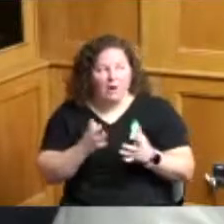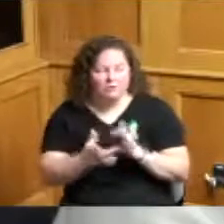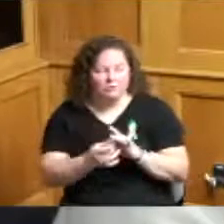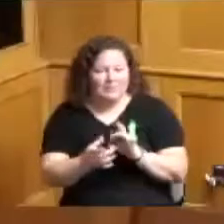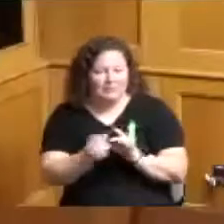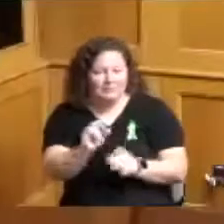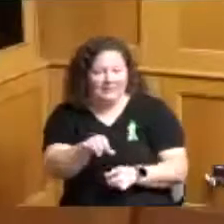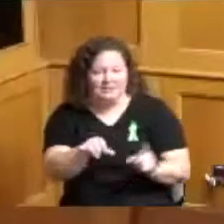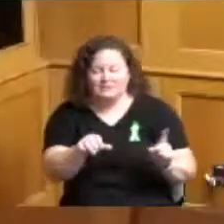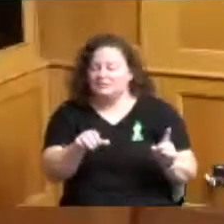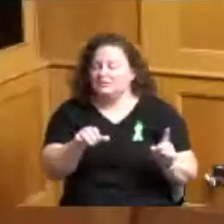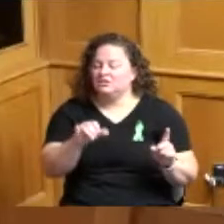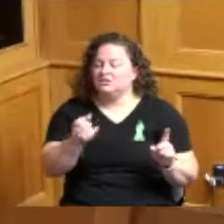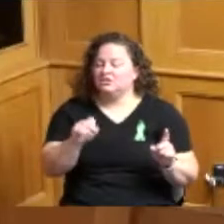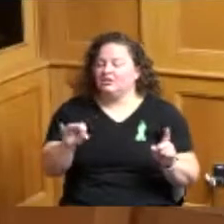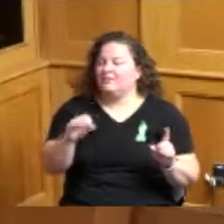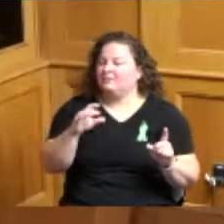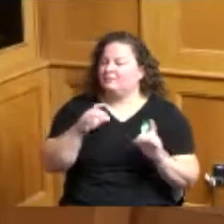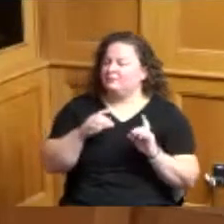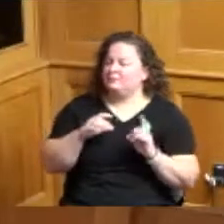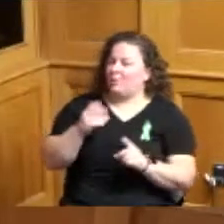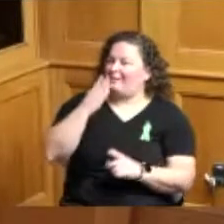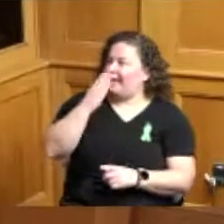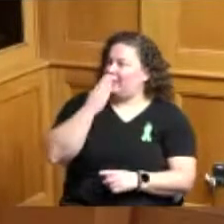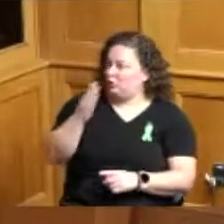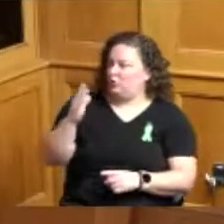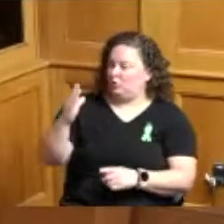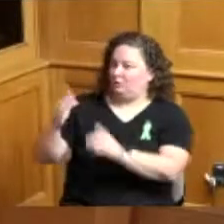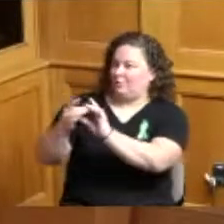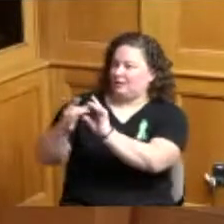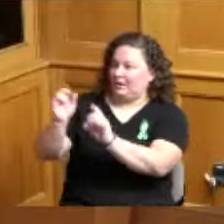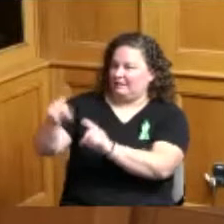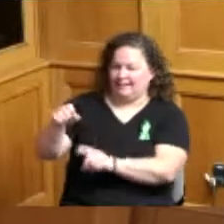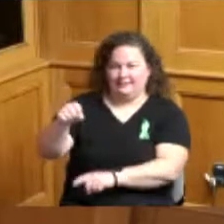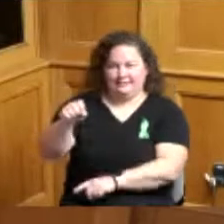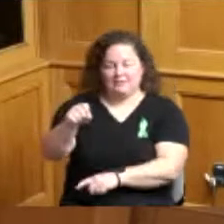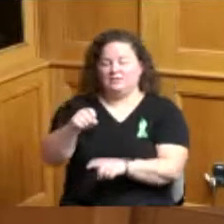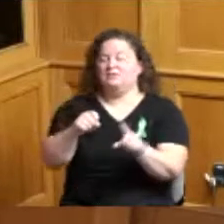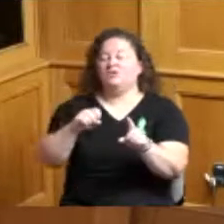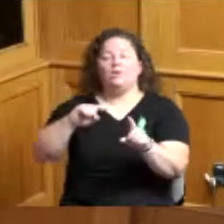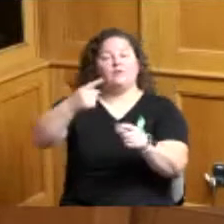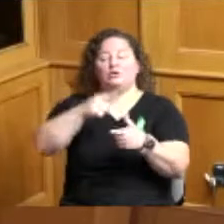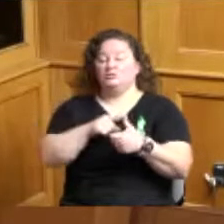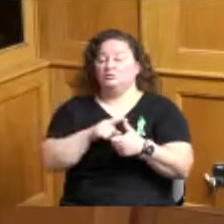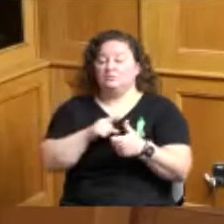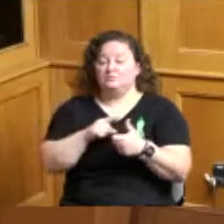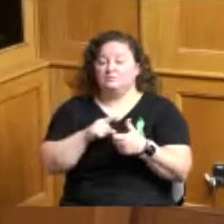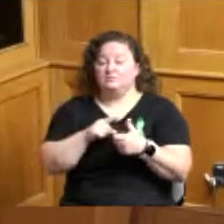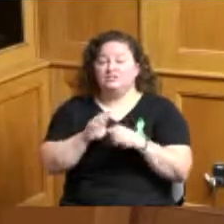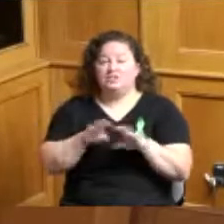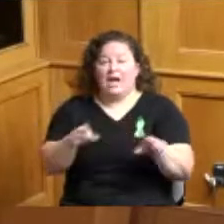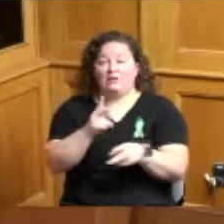thank you Madam Vice President so number one child care was included as a as a part of the